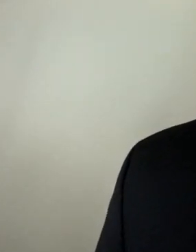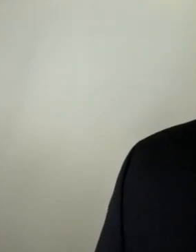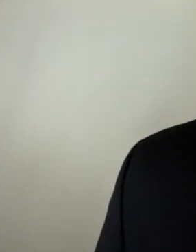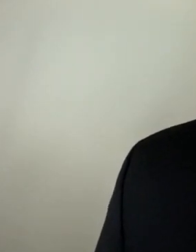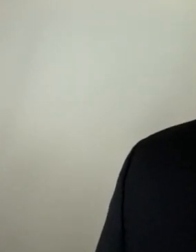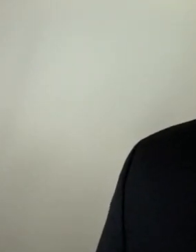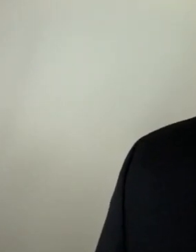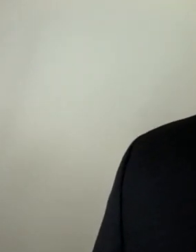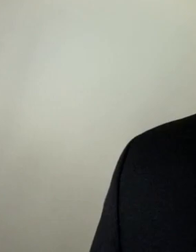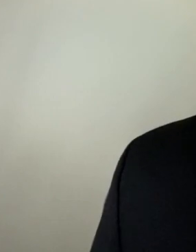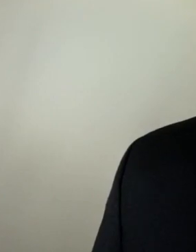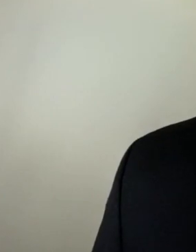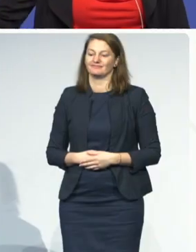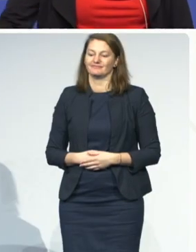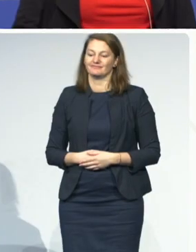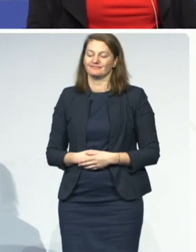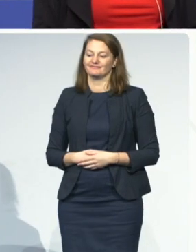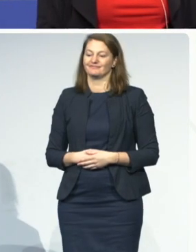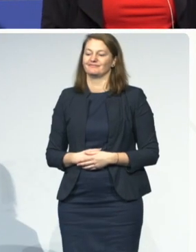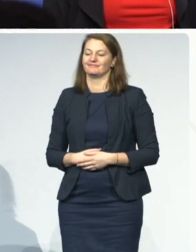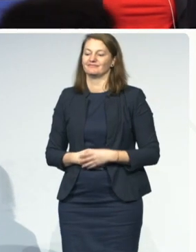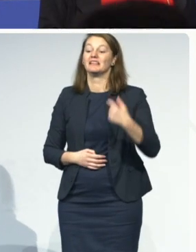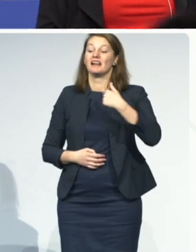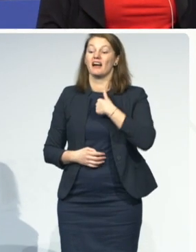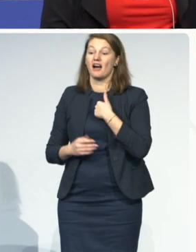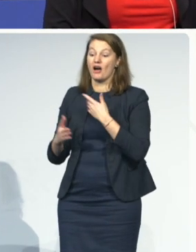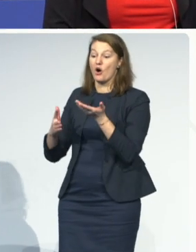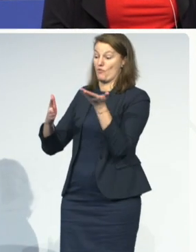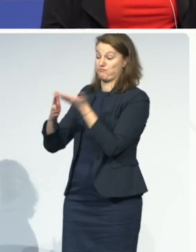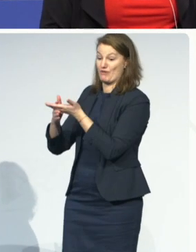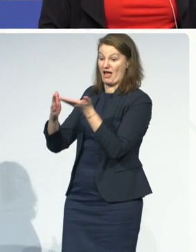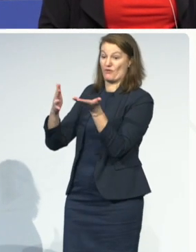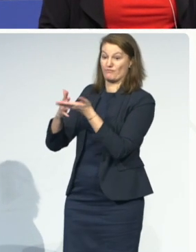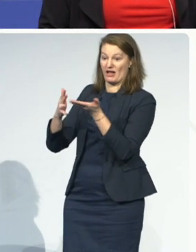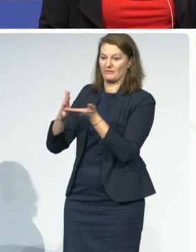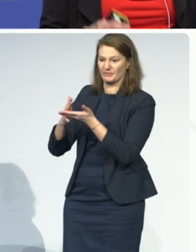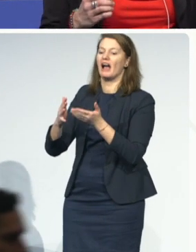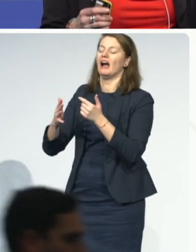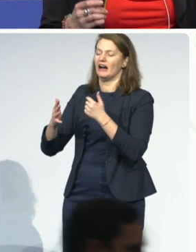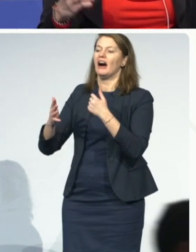of the three webinars will highlight the best practices and solutions that came